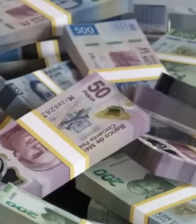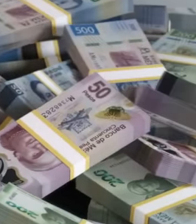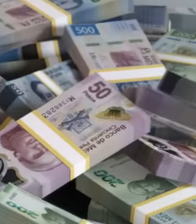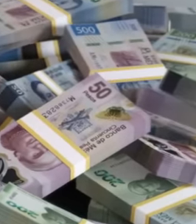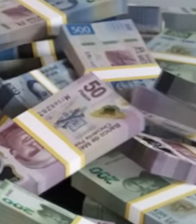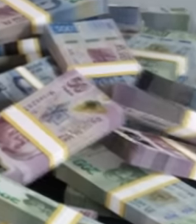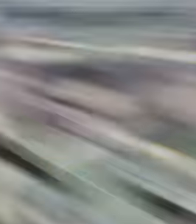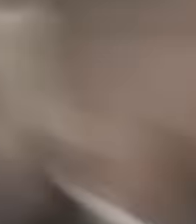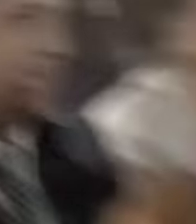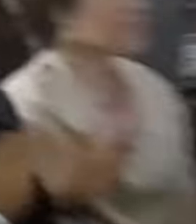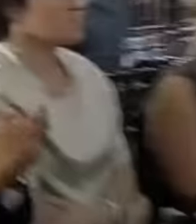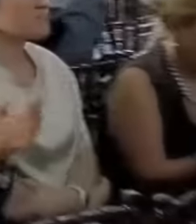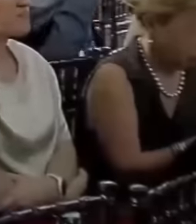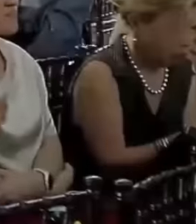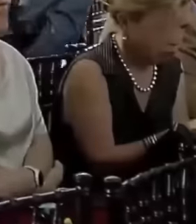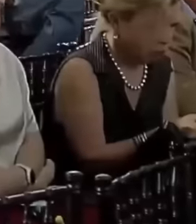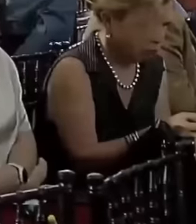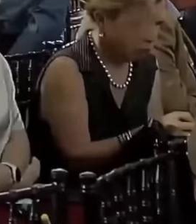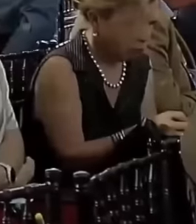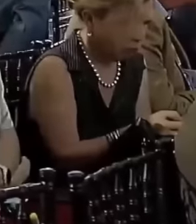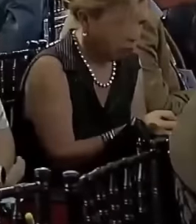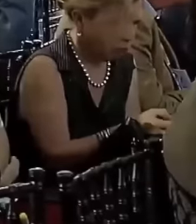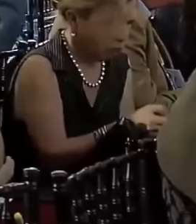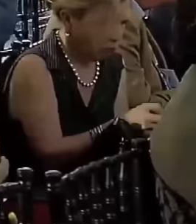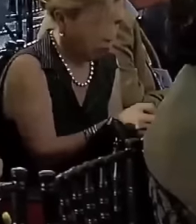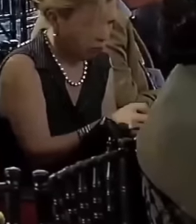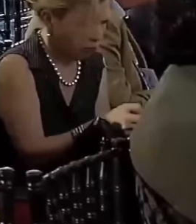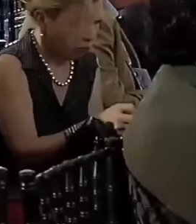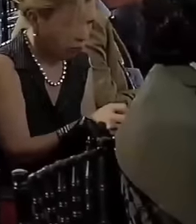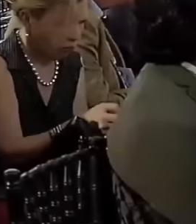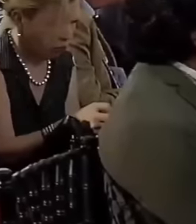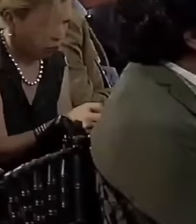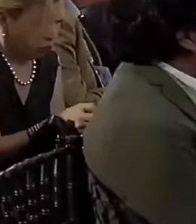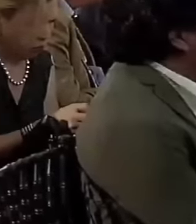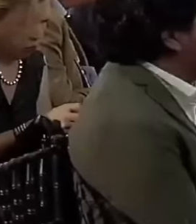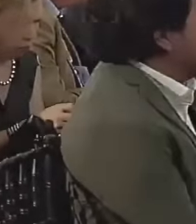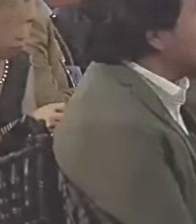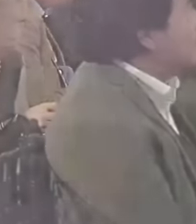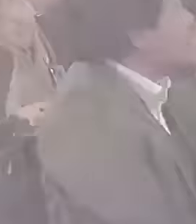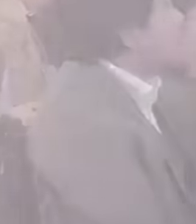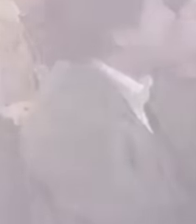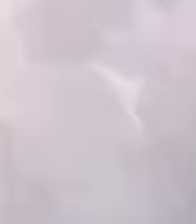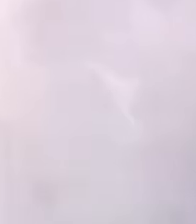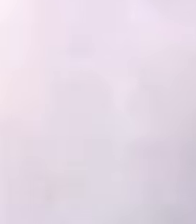lose their privileges and want to continue earning a lot of money with the administration of justice in